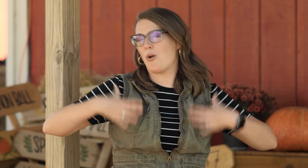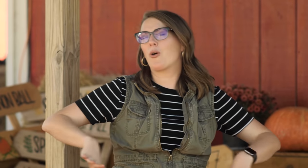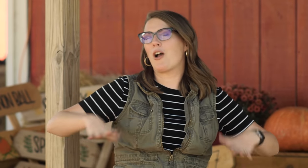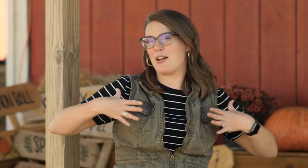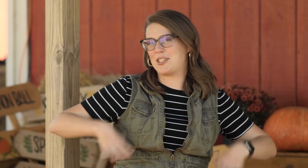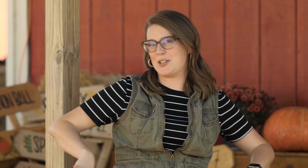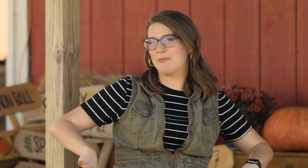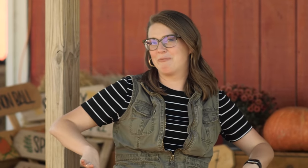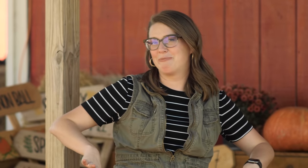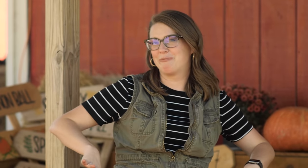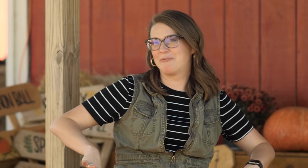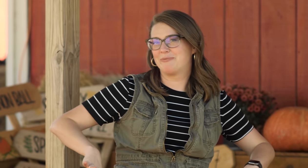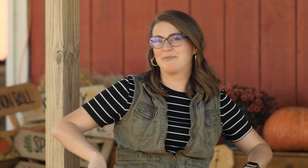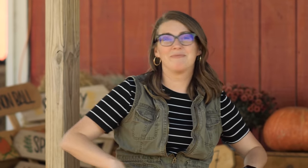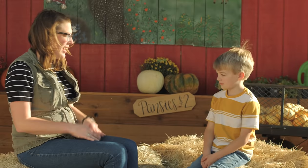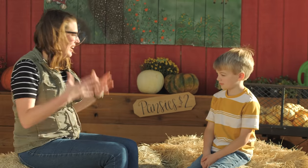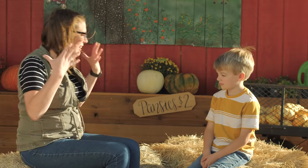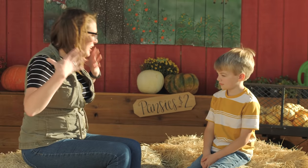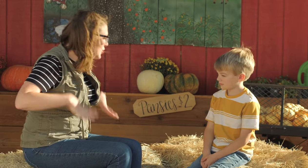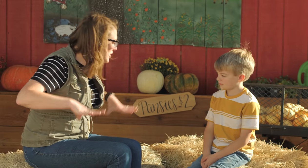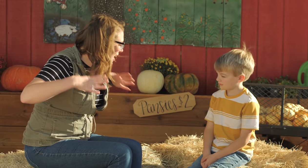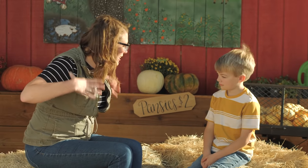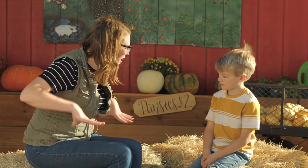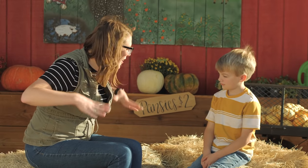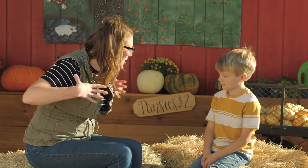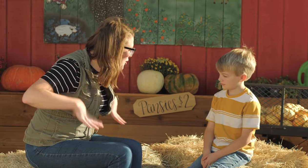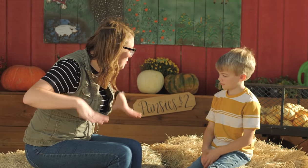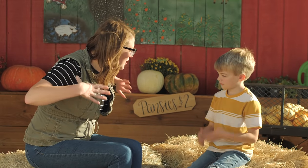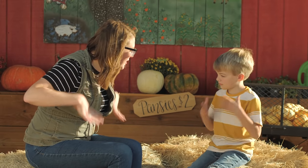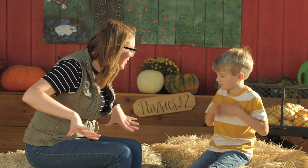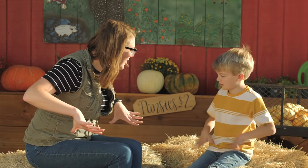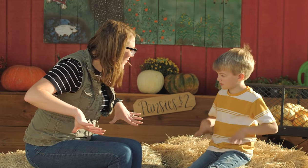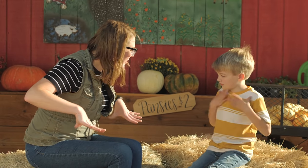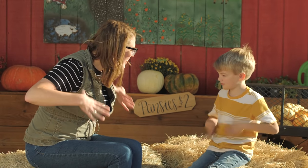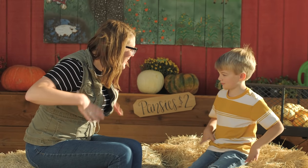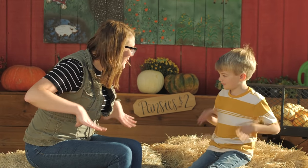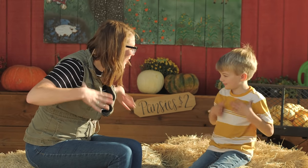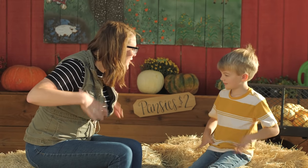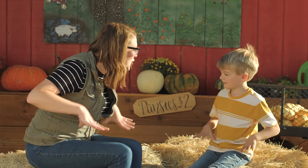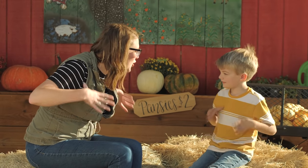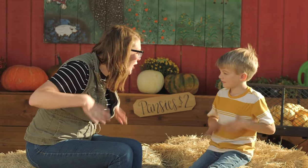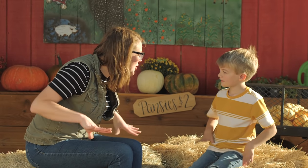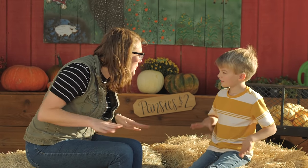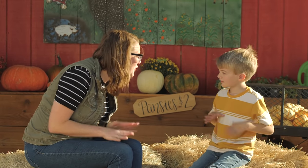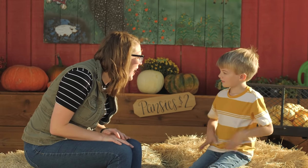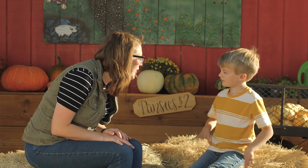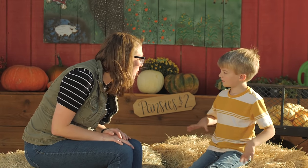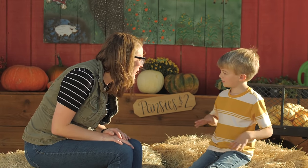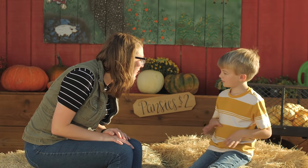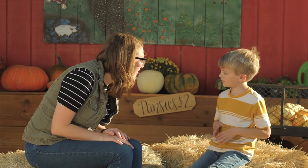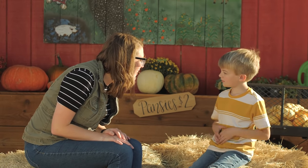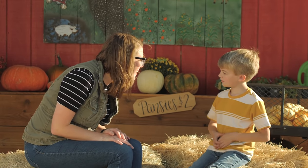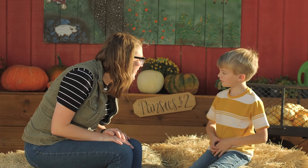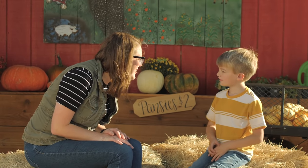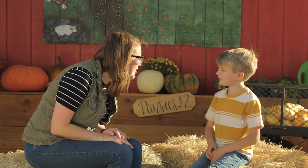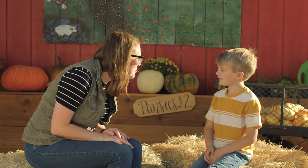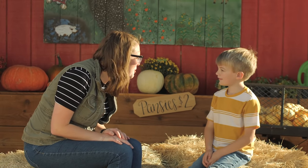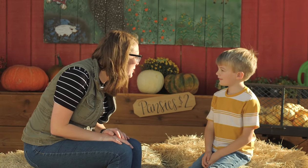or costume'. Can you sign costume? What is your costume for halloween? Do you remember?